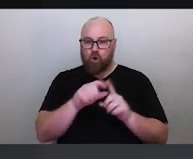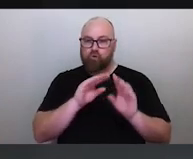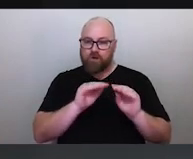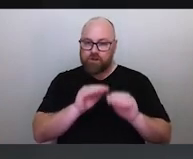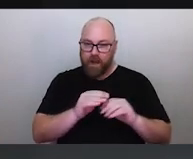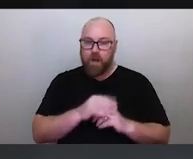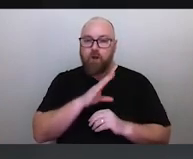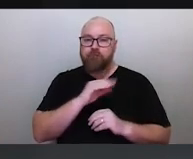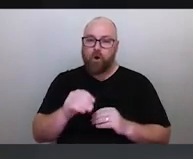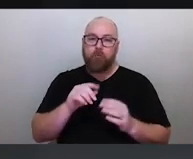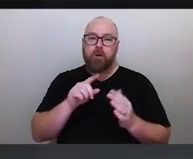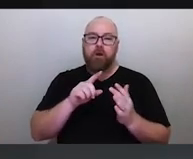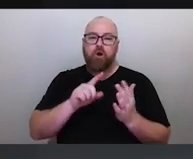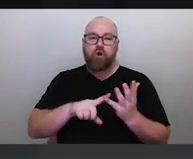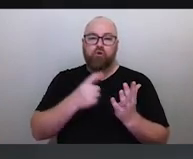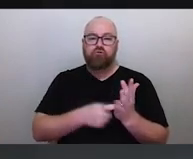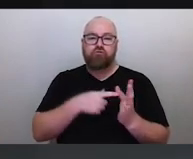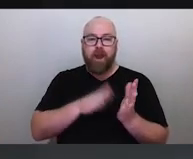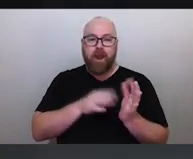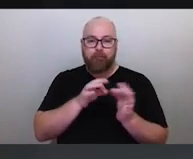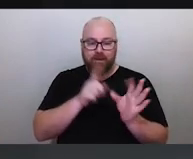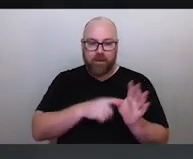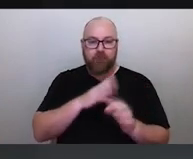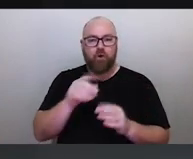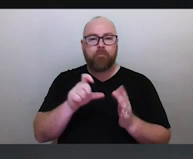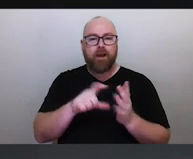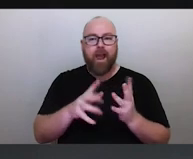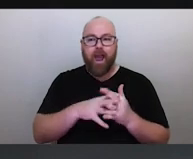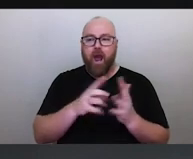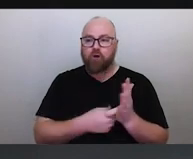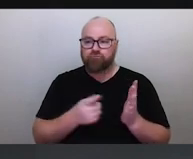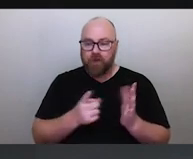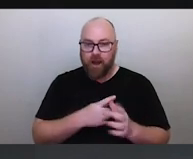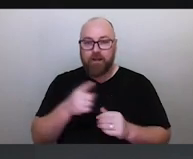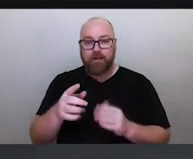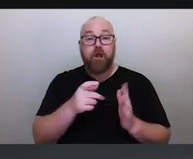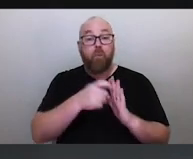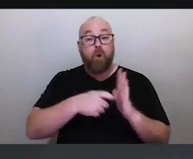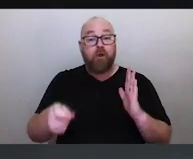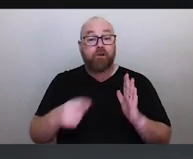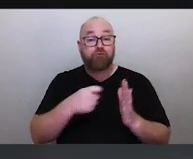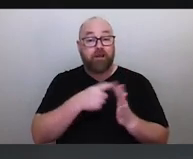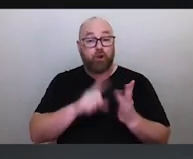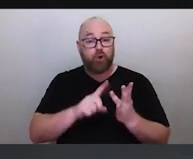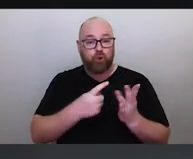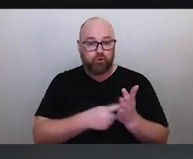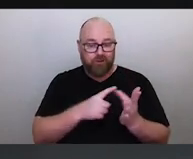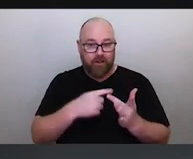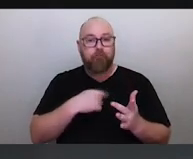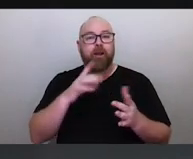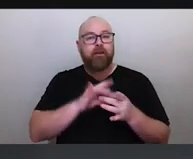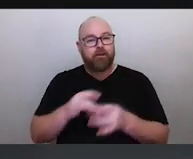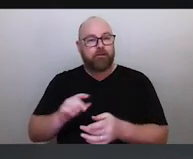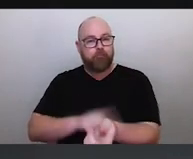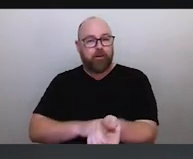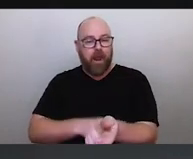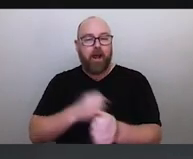from the Erambie Mission outside Cowra. He's a Wiradjuri Koori with Gadigal bloodlines. He holds a degree in